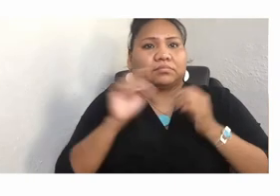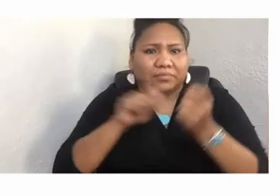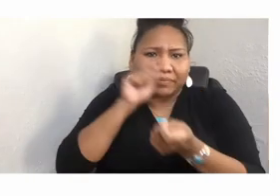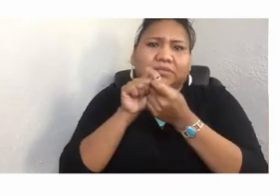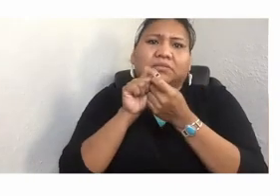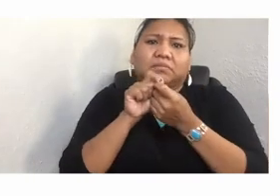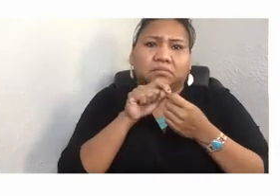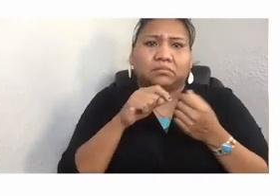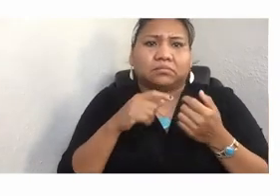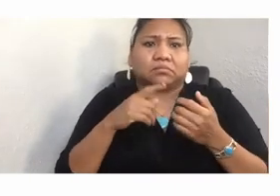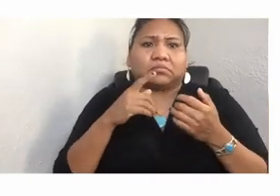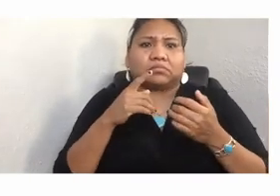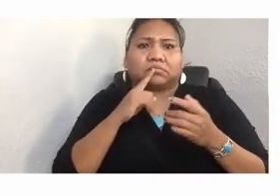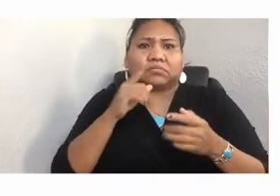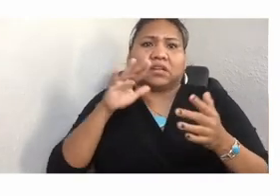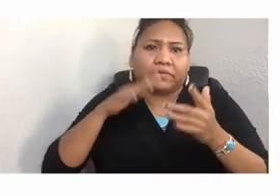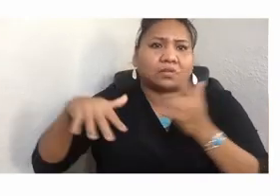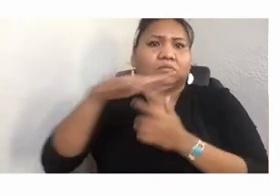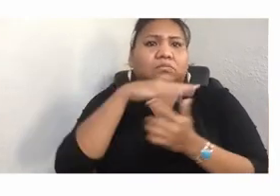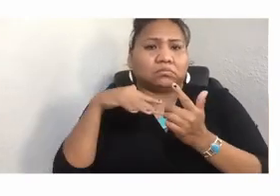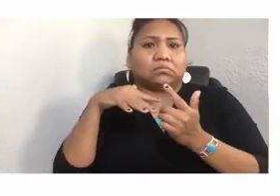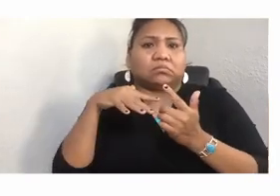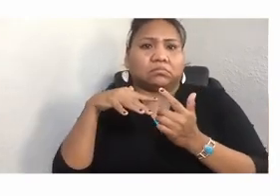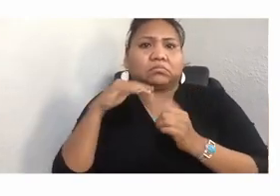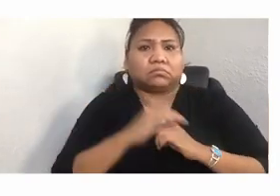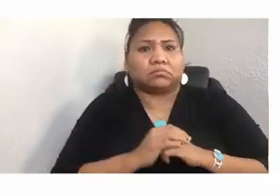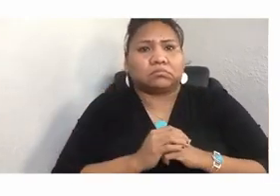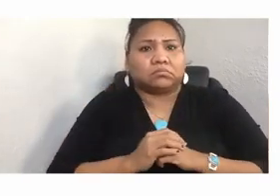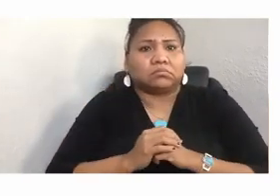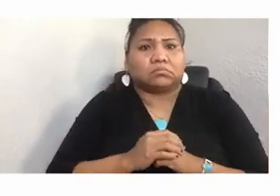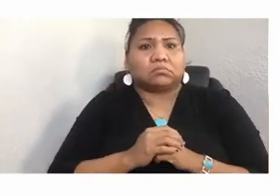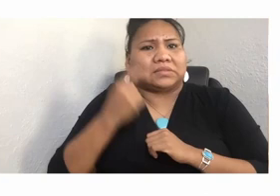So I think that's why, in my travels,